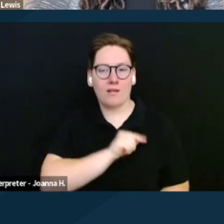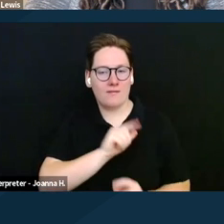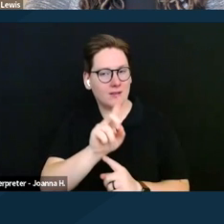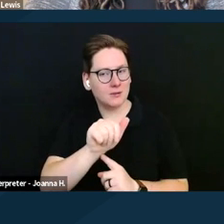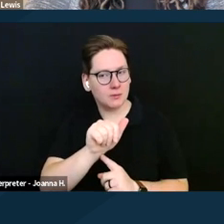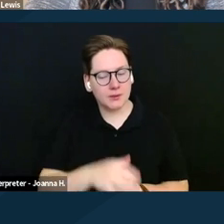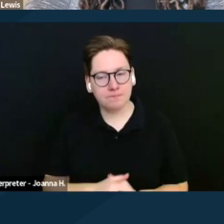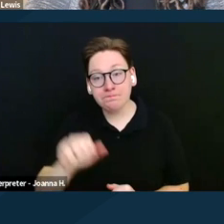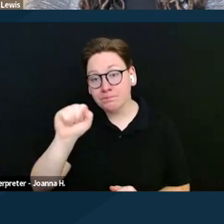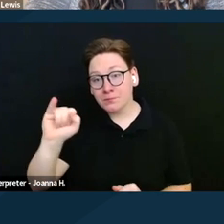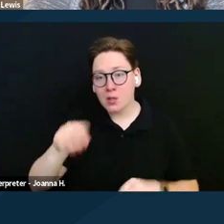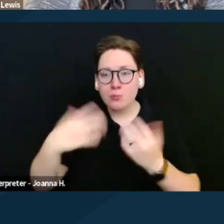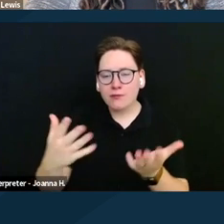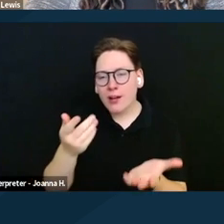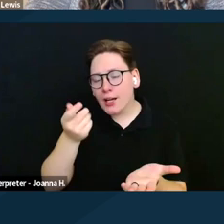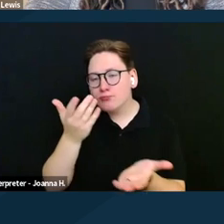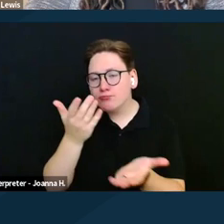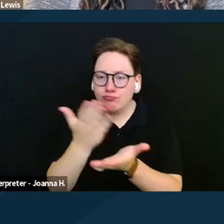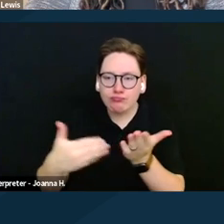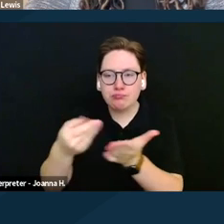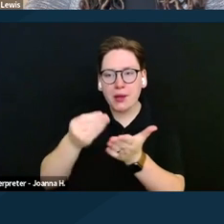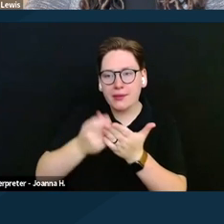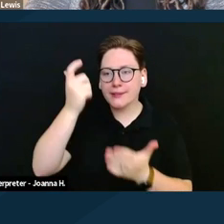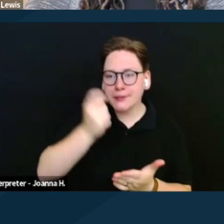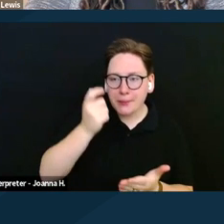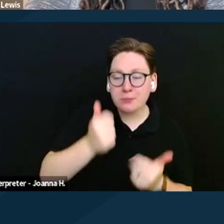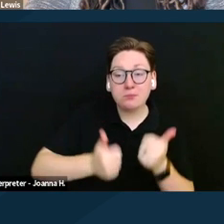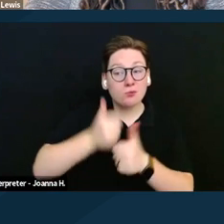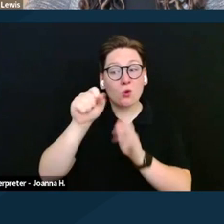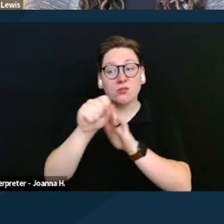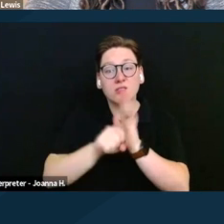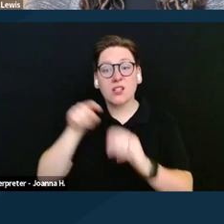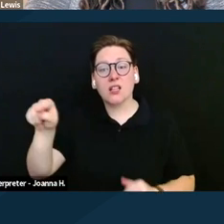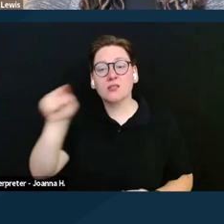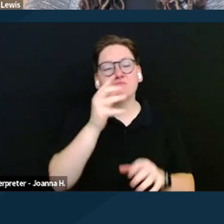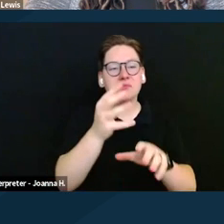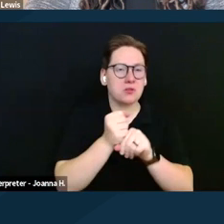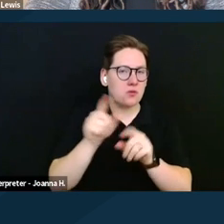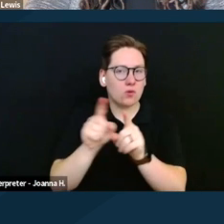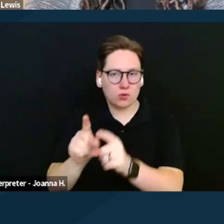SSI provides a modest monthly stipend, and in most states, SSI recipients receive Medicaid.